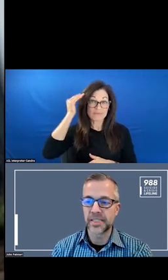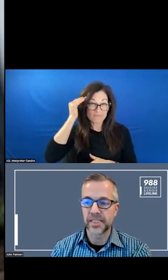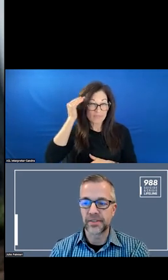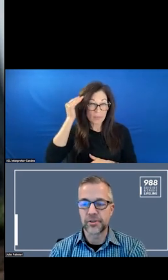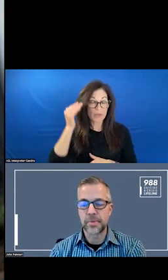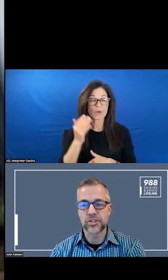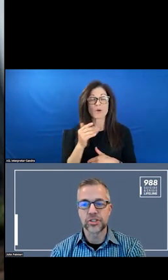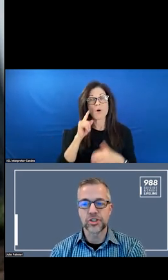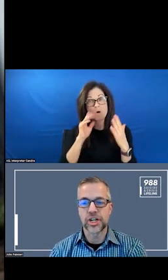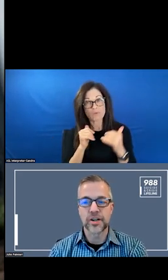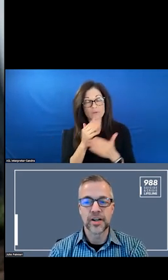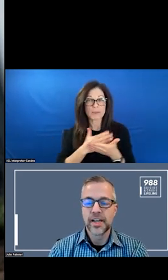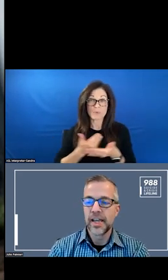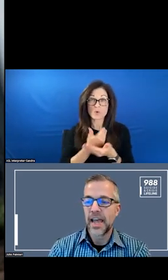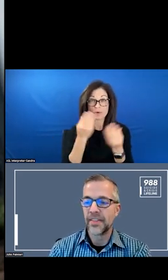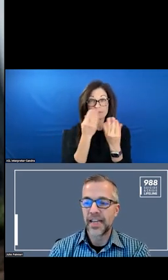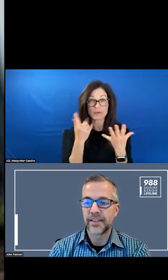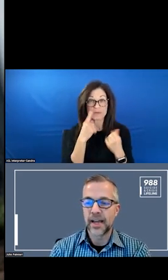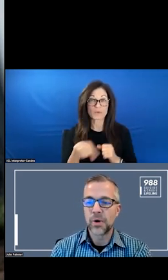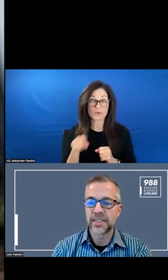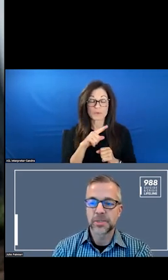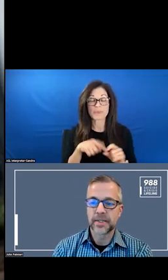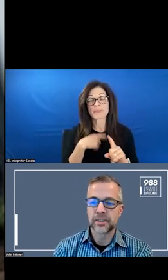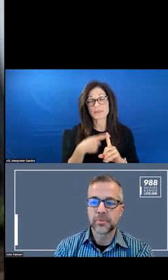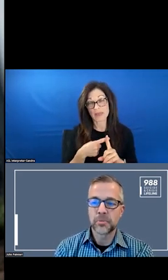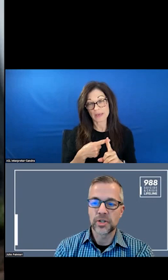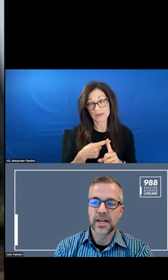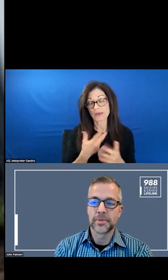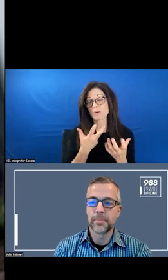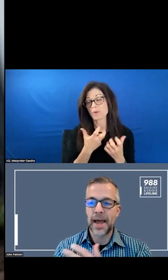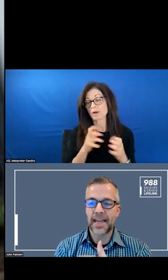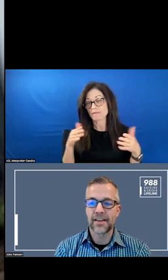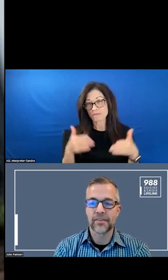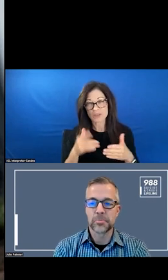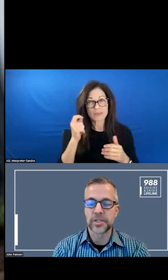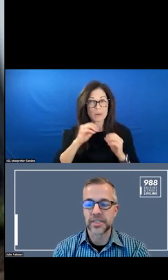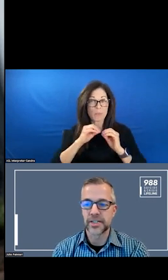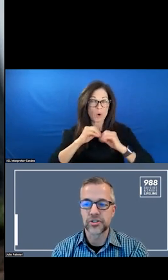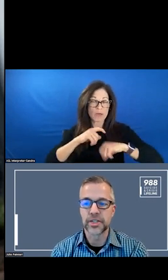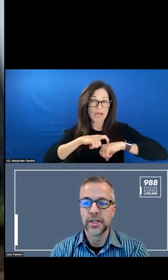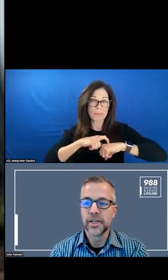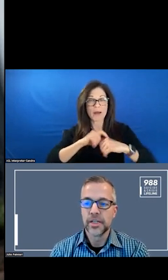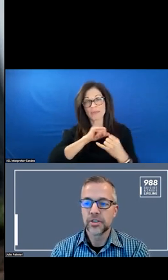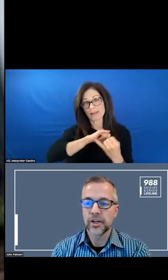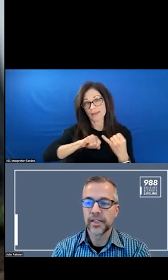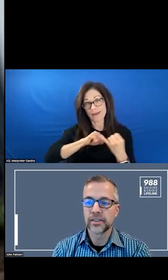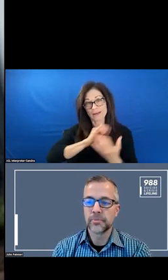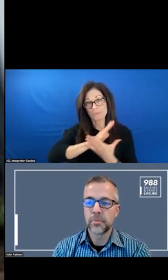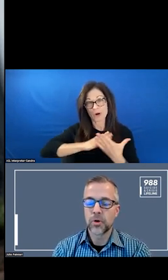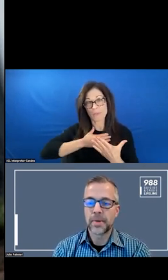PIECES TO SHARE AND THEN I WANTED TO SPEND A LITTLE BIT MORE TIME IN THE BACK HALF OF THE PRESENTATION TALKING A LITTLE BIT MORE